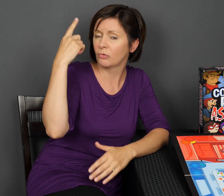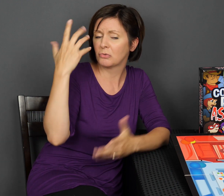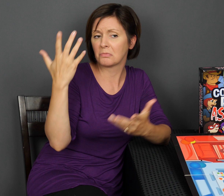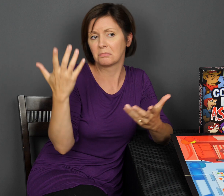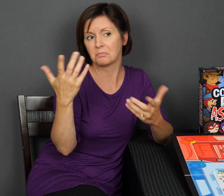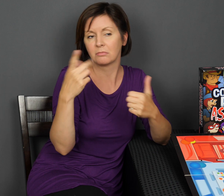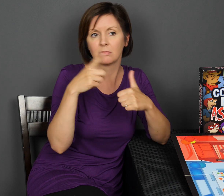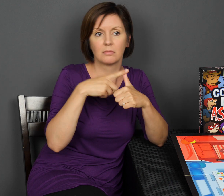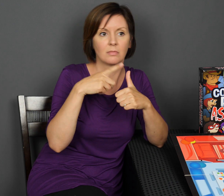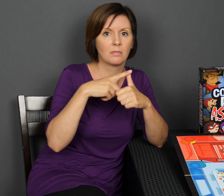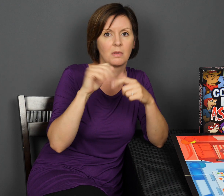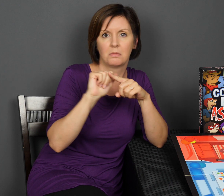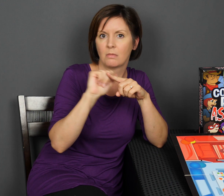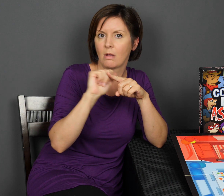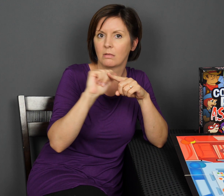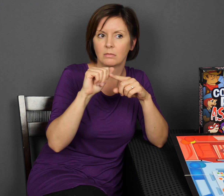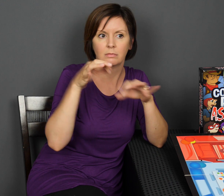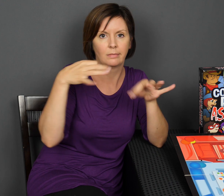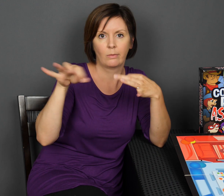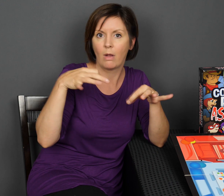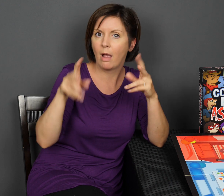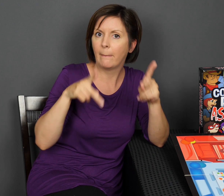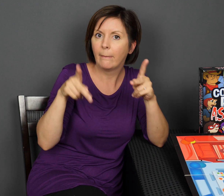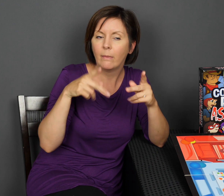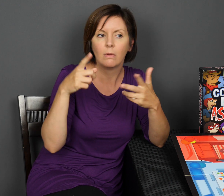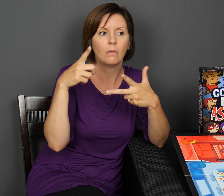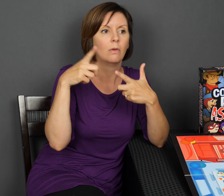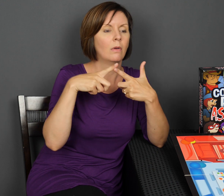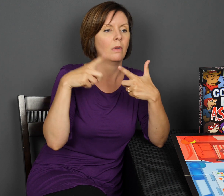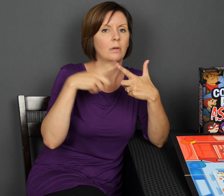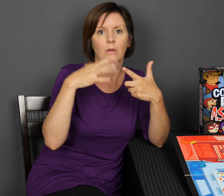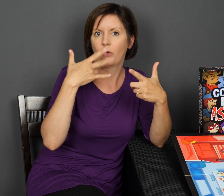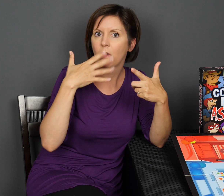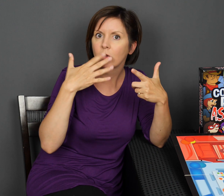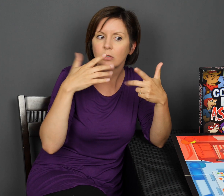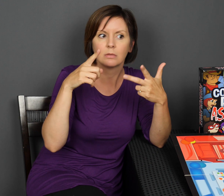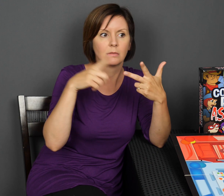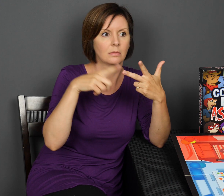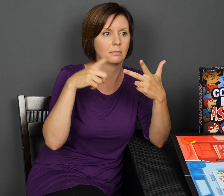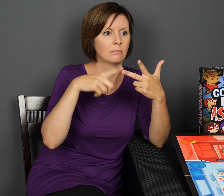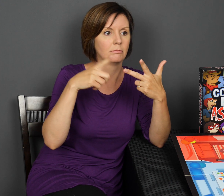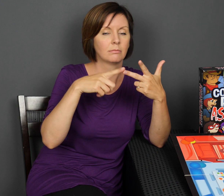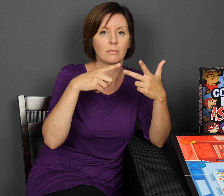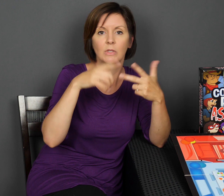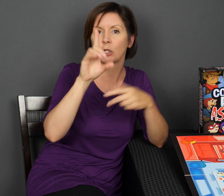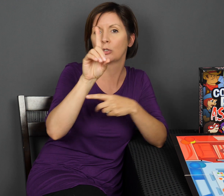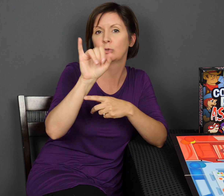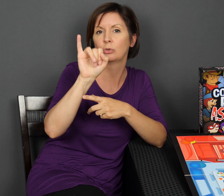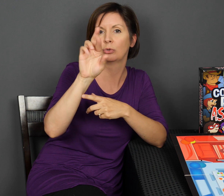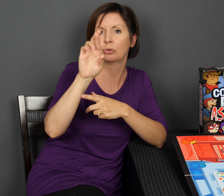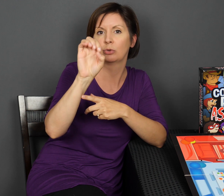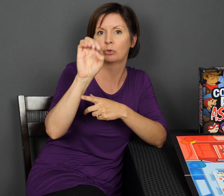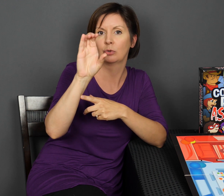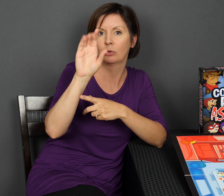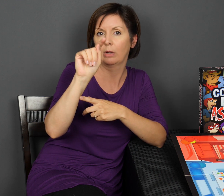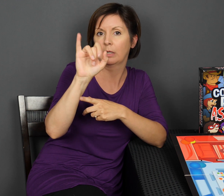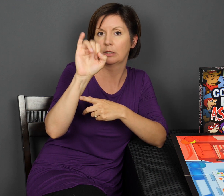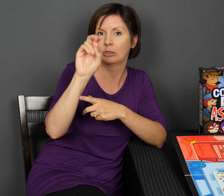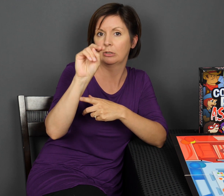It’s really good for practicing explaining people and describing people, colors, and